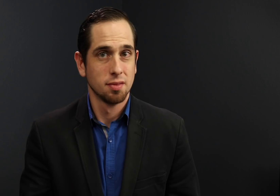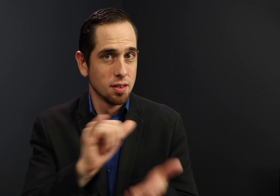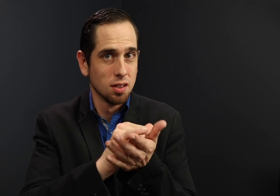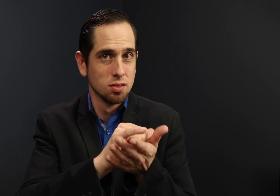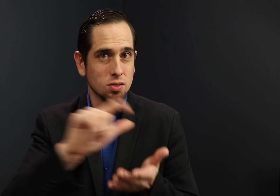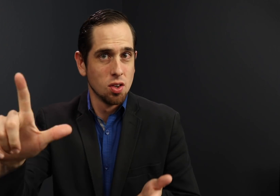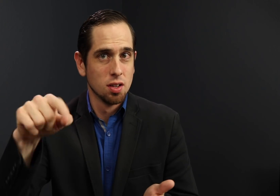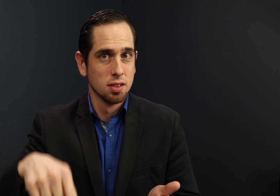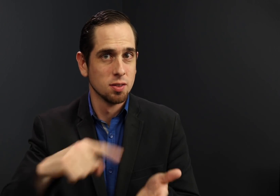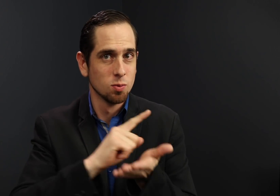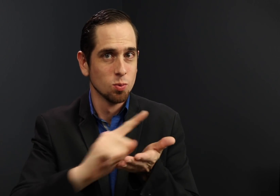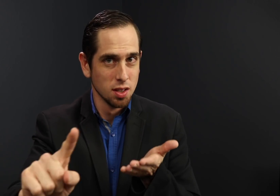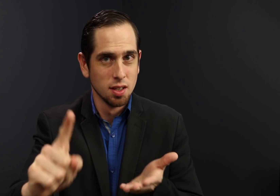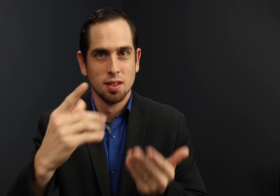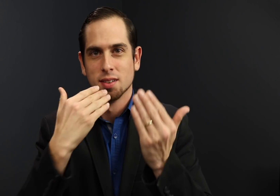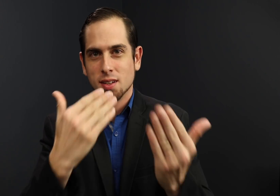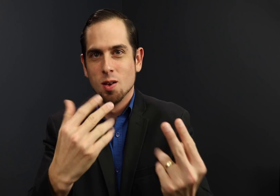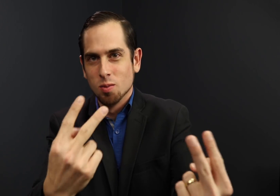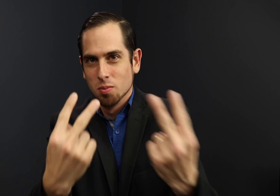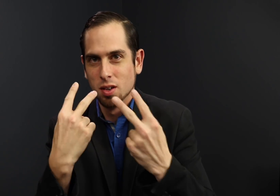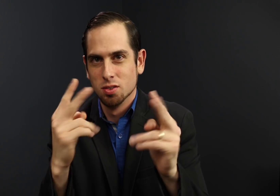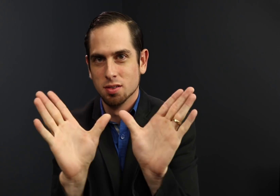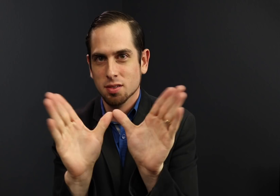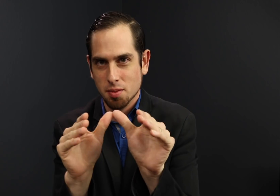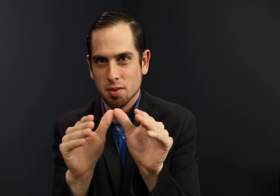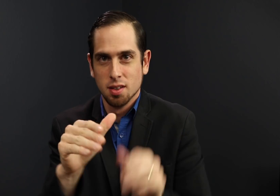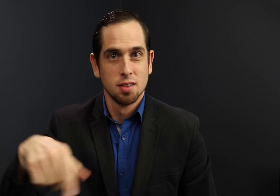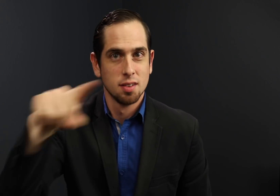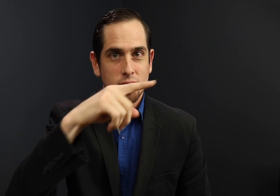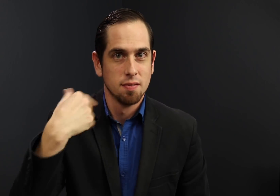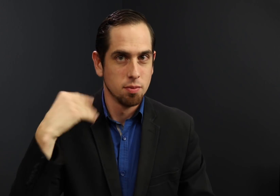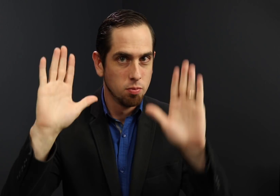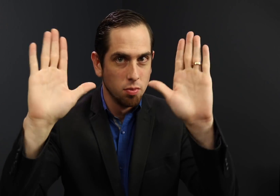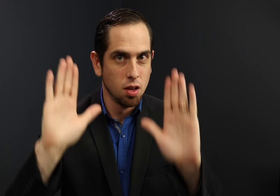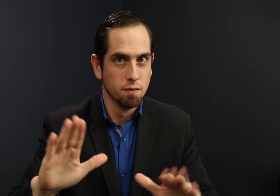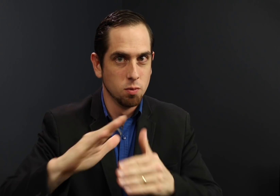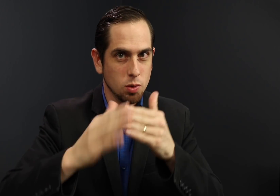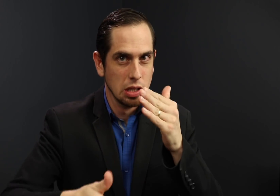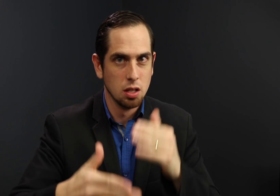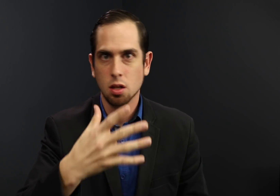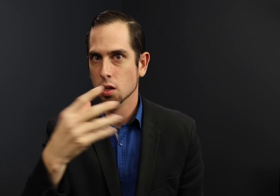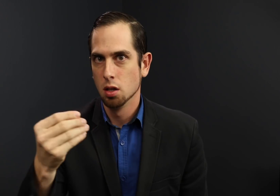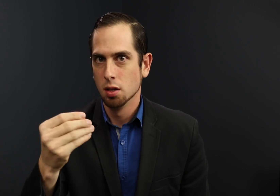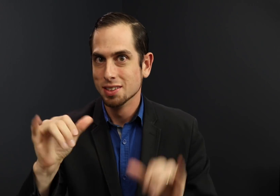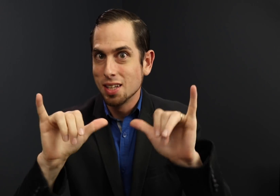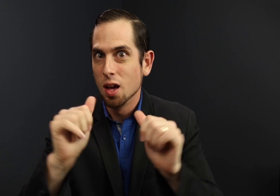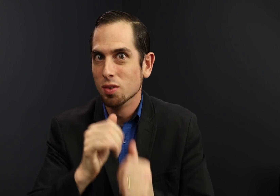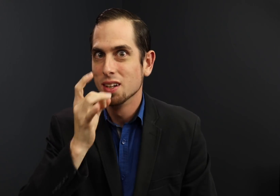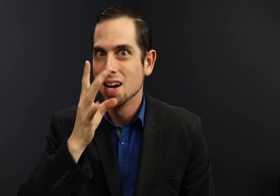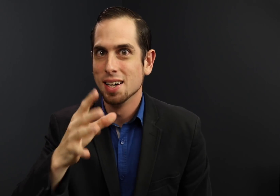That is all for this week! Thank you for watching The Daily Moth. Have a wonderful weekend and stay with the light!